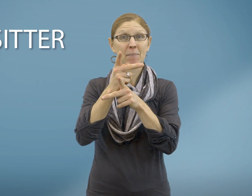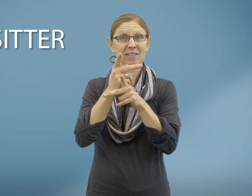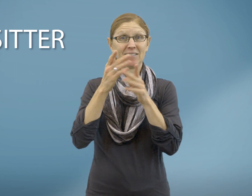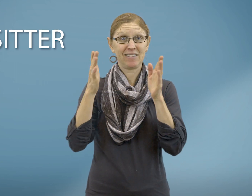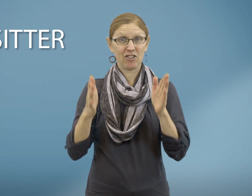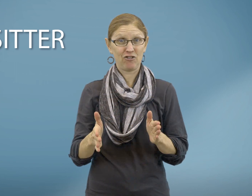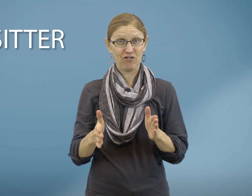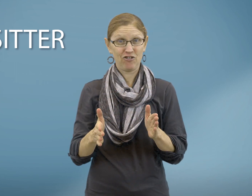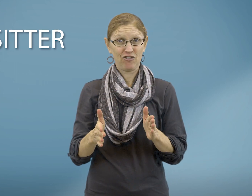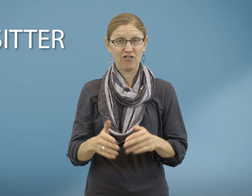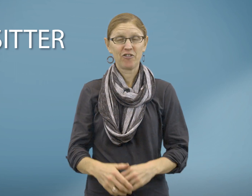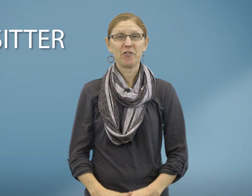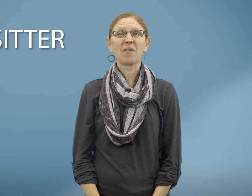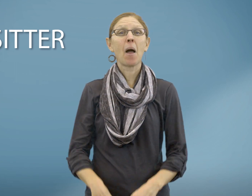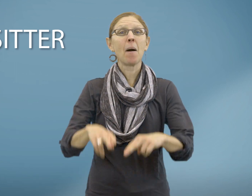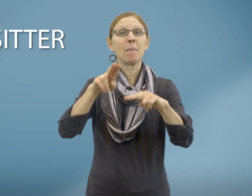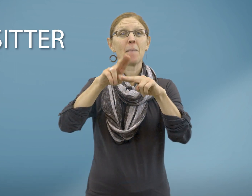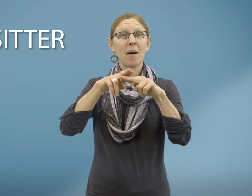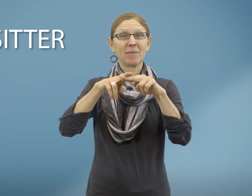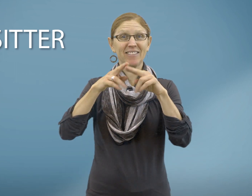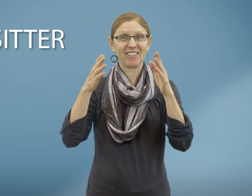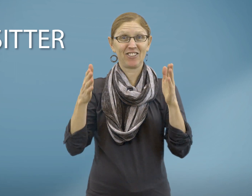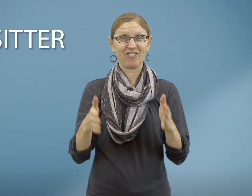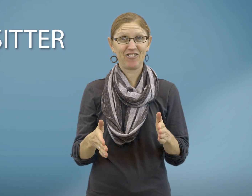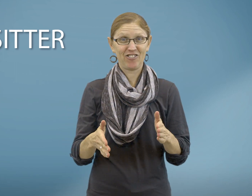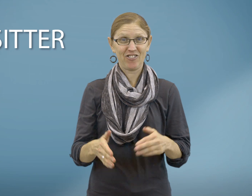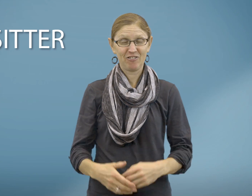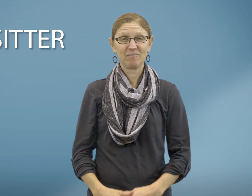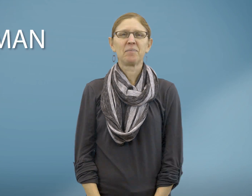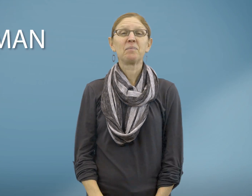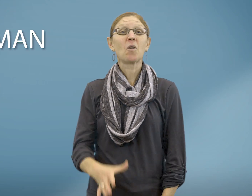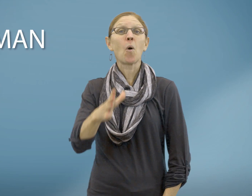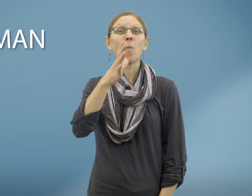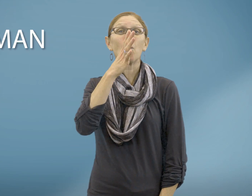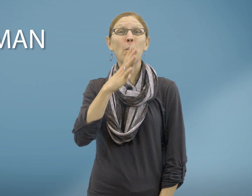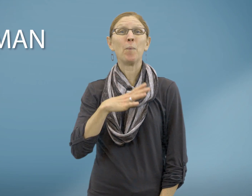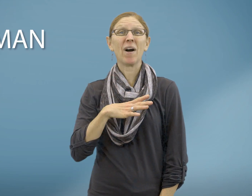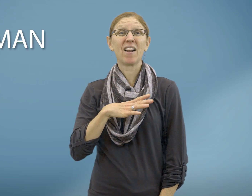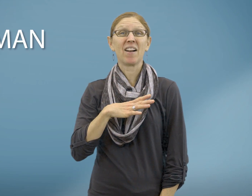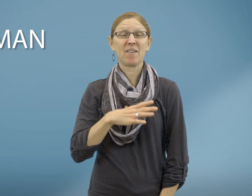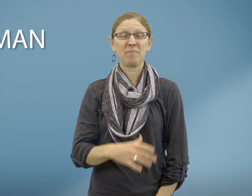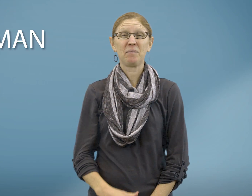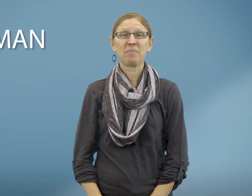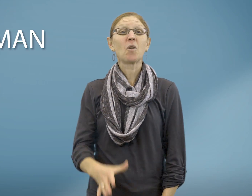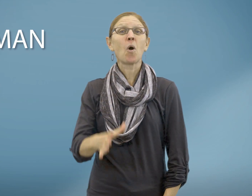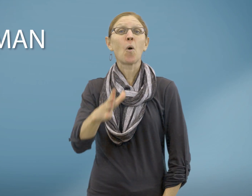Babysitter Woman